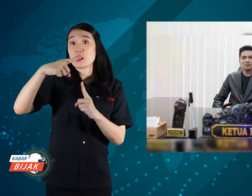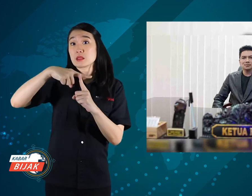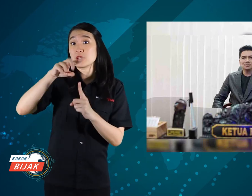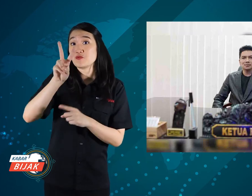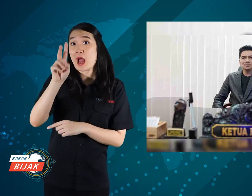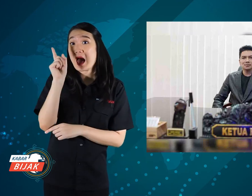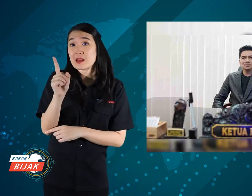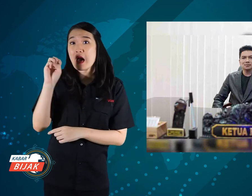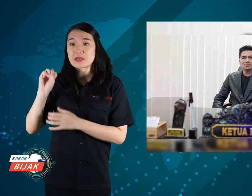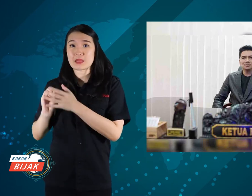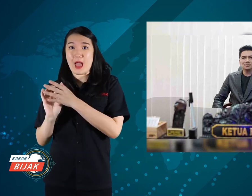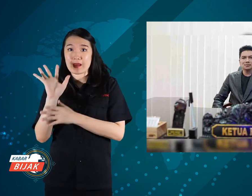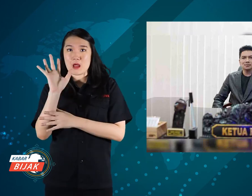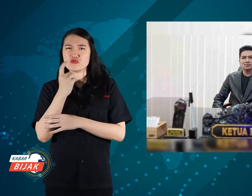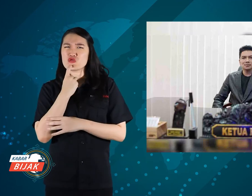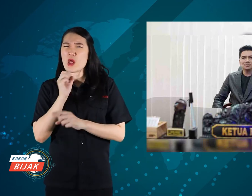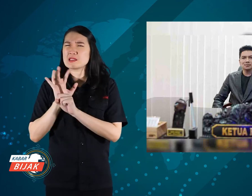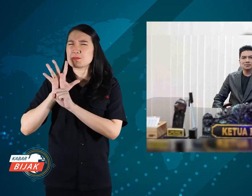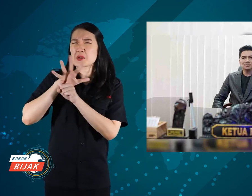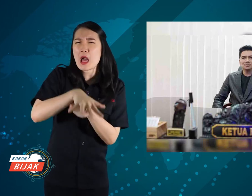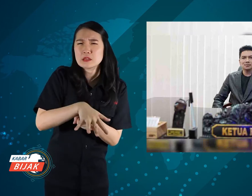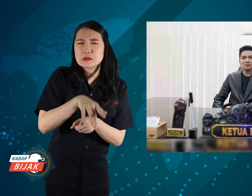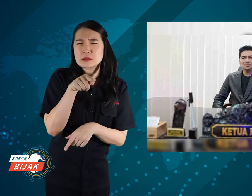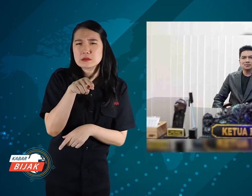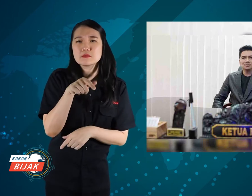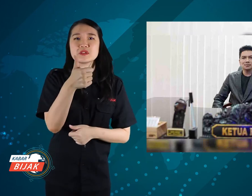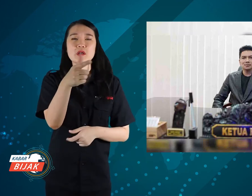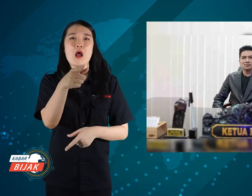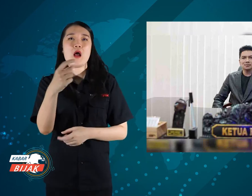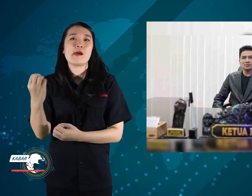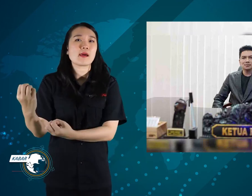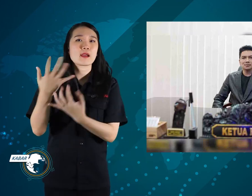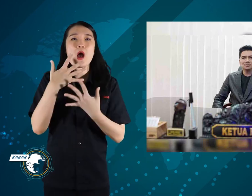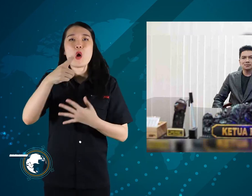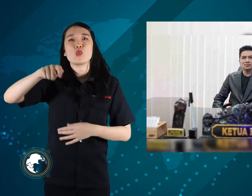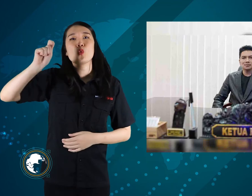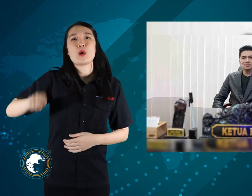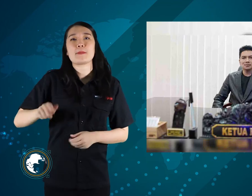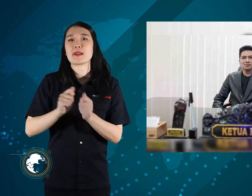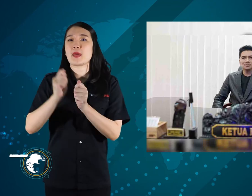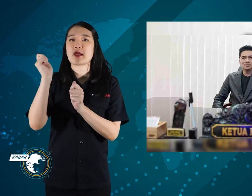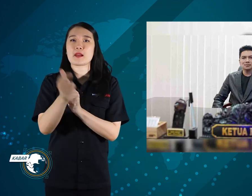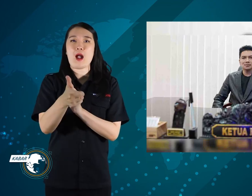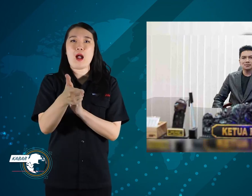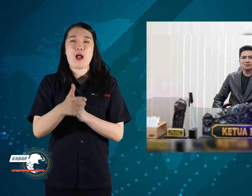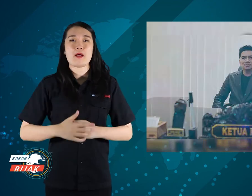If the TV has a show of discrimination, will be subject to a fine.